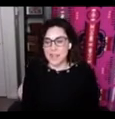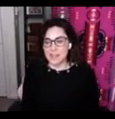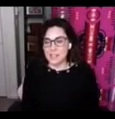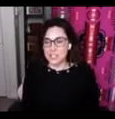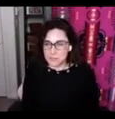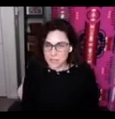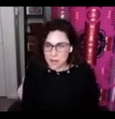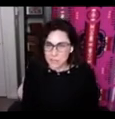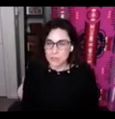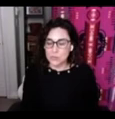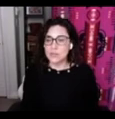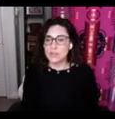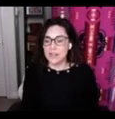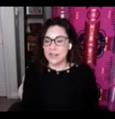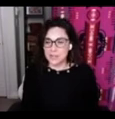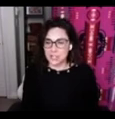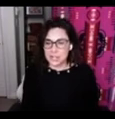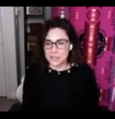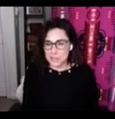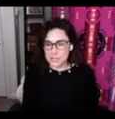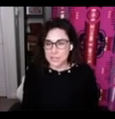and Chief Atahm School near Chase BC